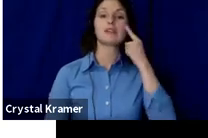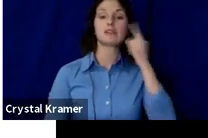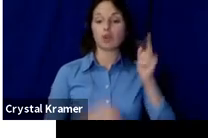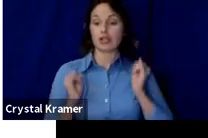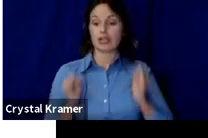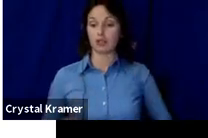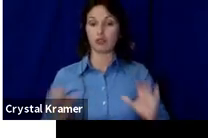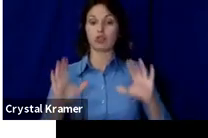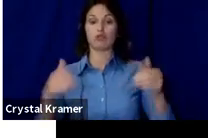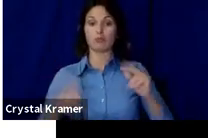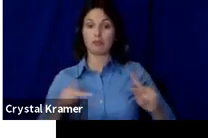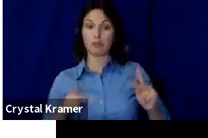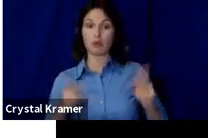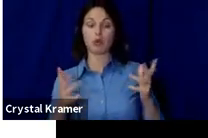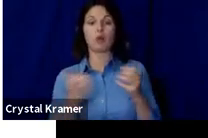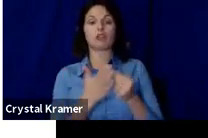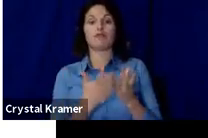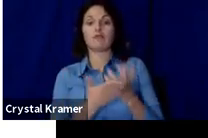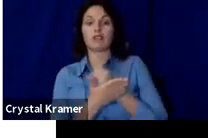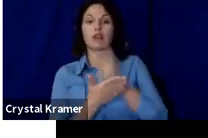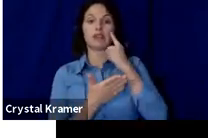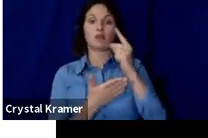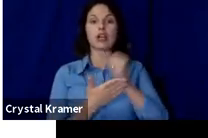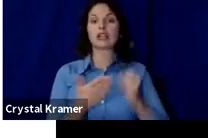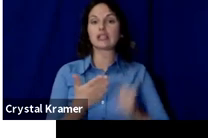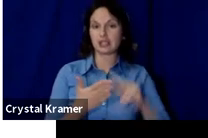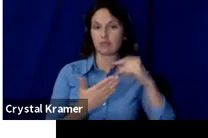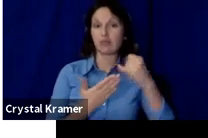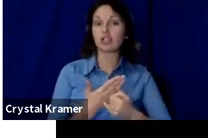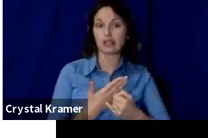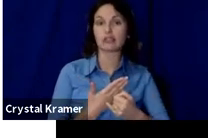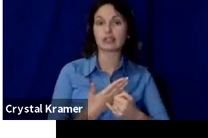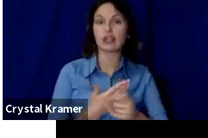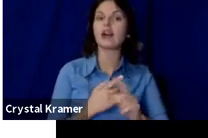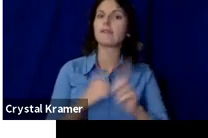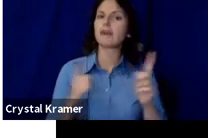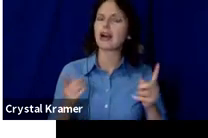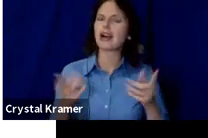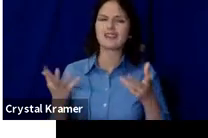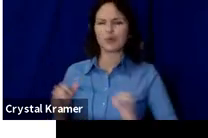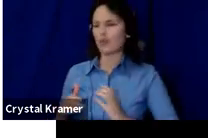to fundraise for an artistic project without going through the process of becoming a Federally